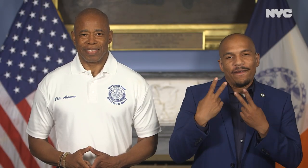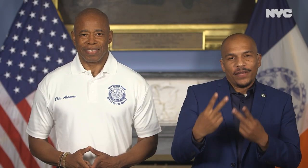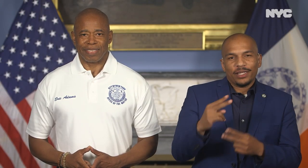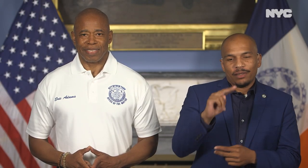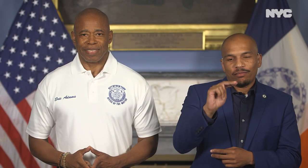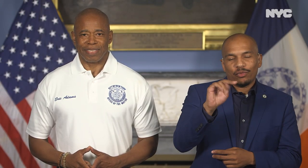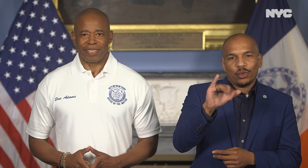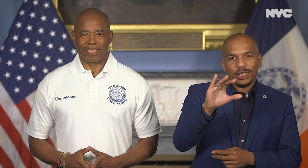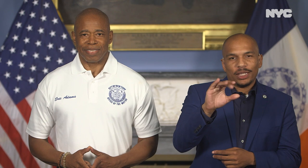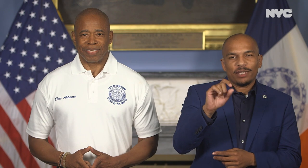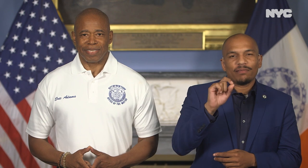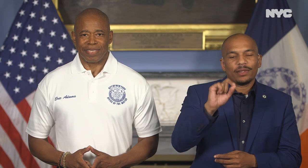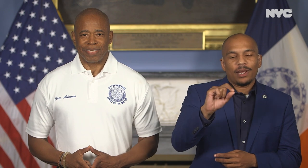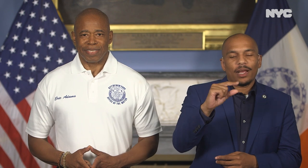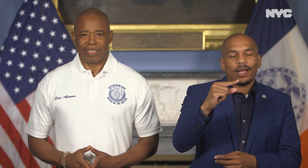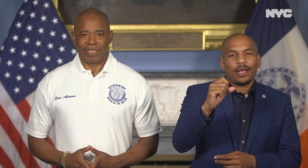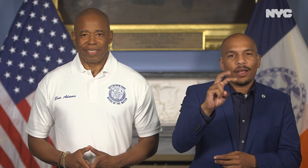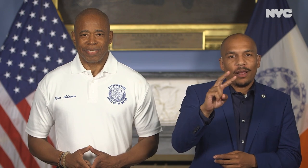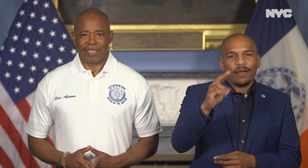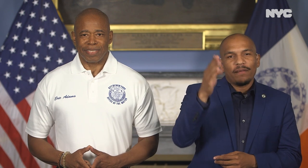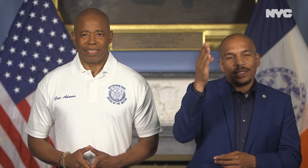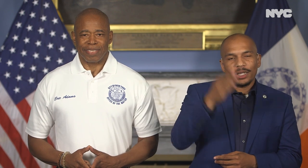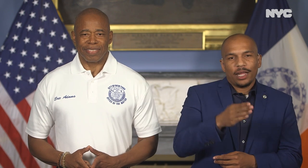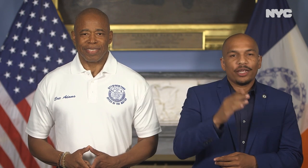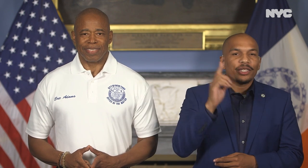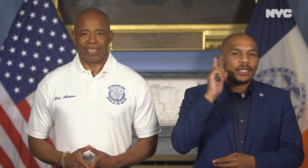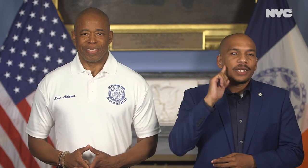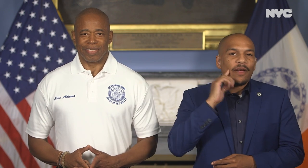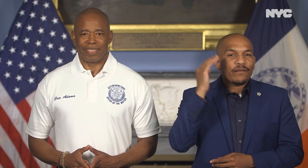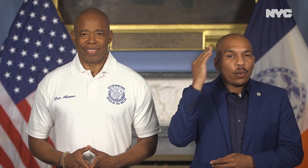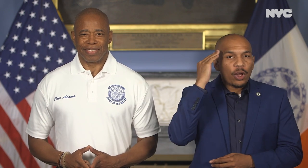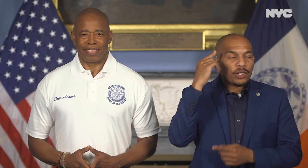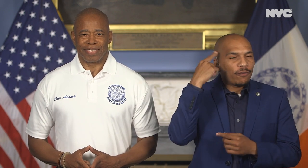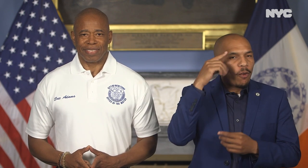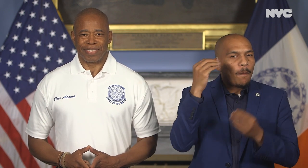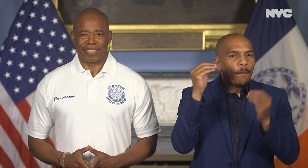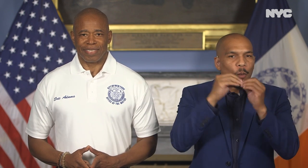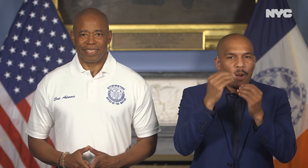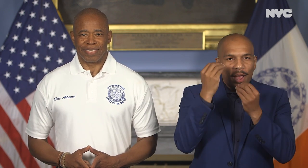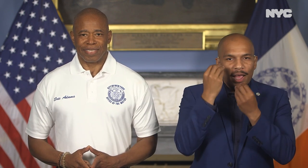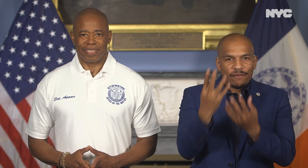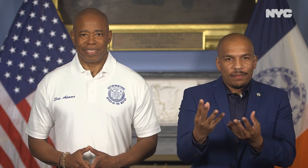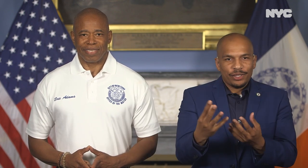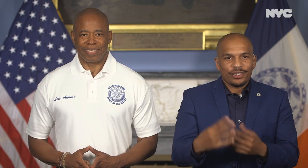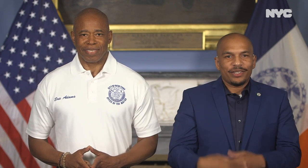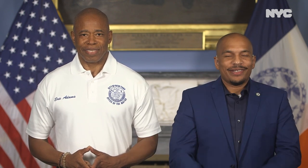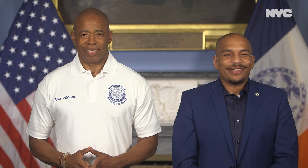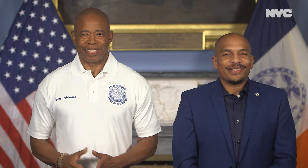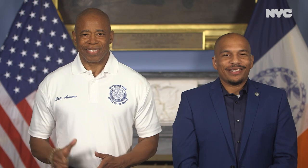Visit NYC.gov/DeafAwareness for more information.